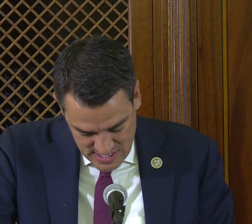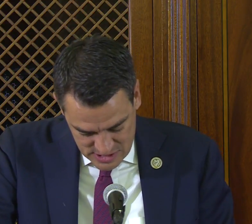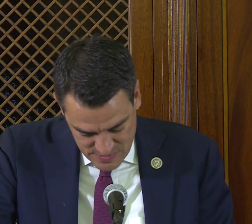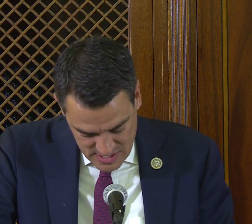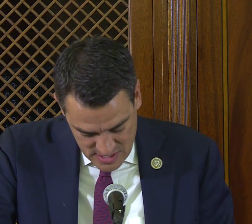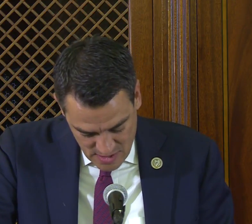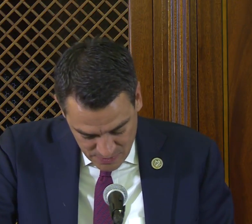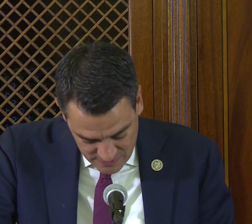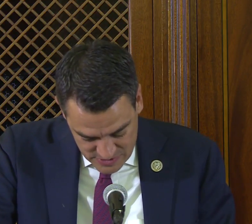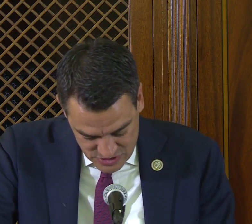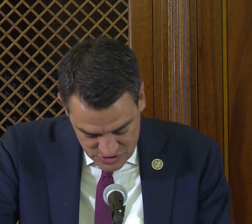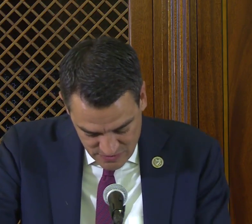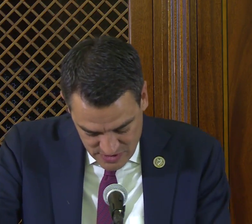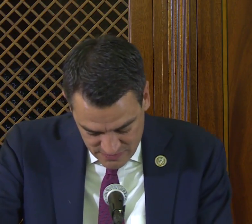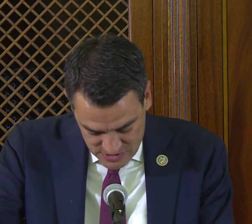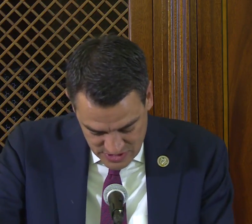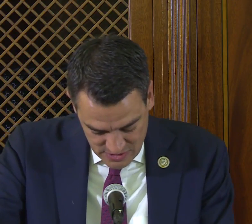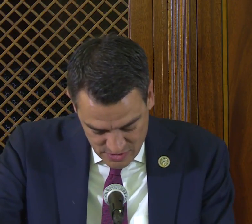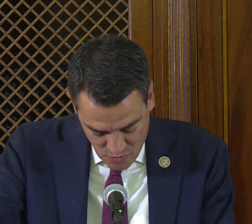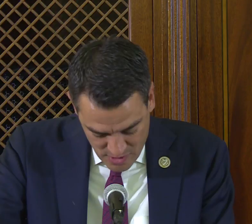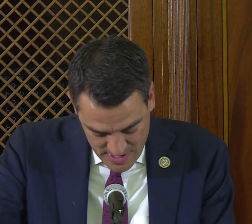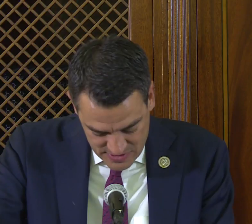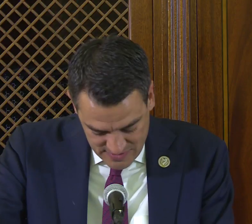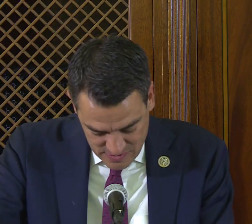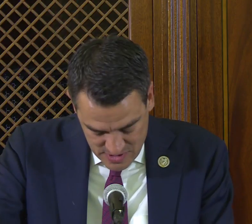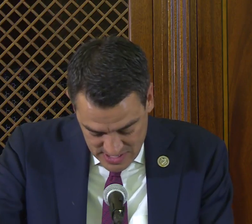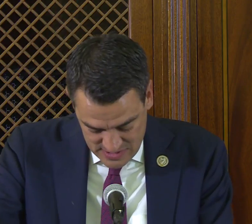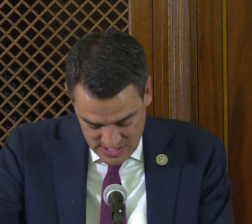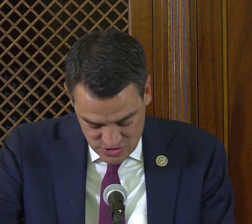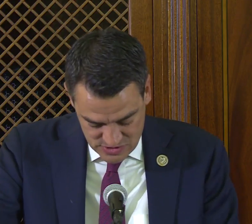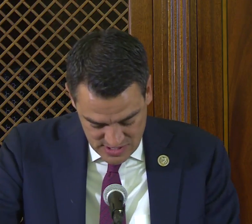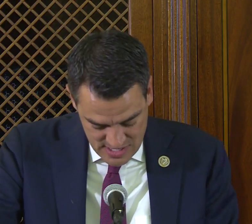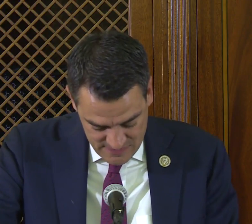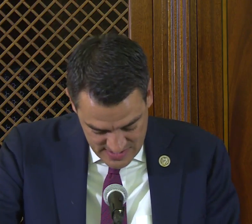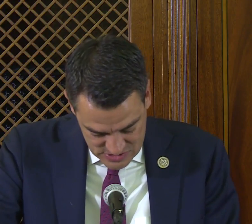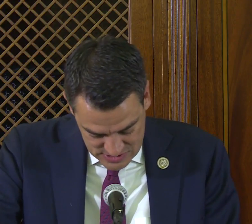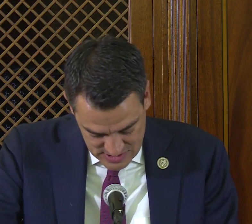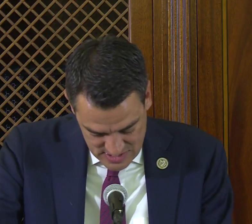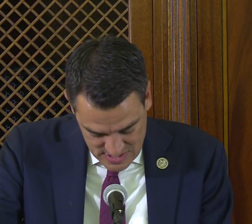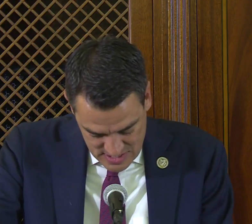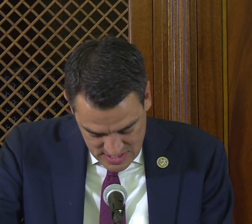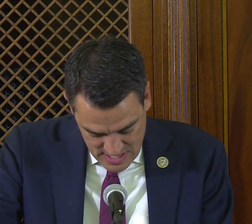It has been a privilege to serve the university and learn more about the deaf community and the issues it faces,